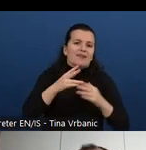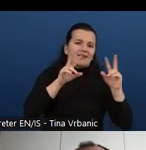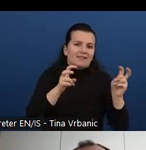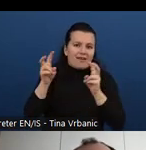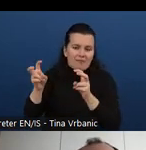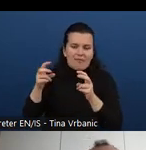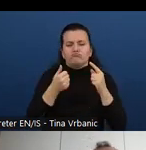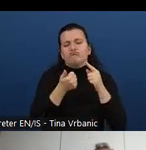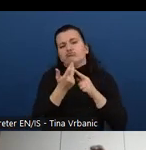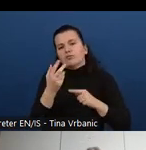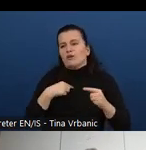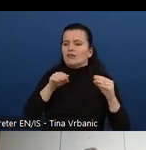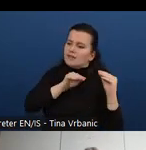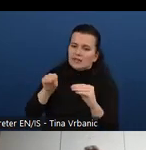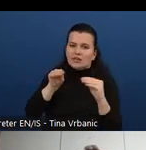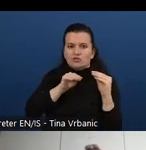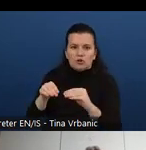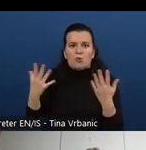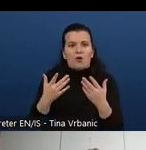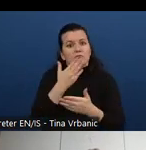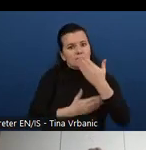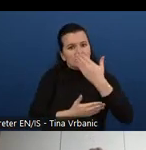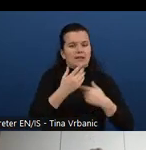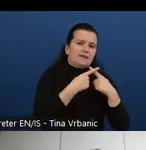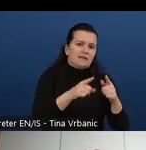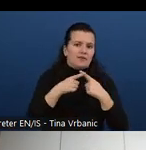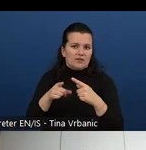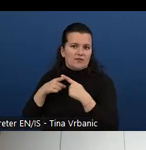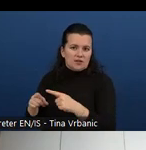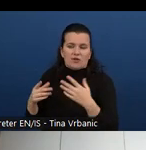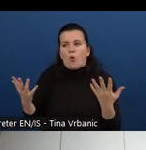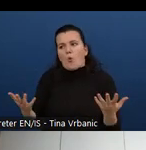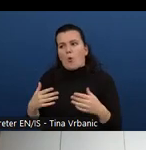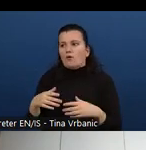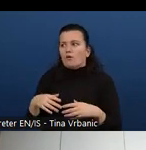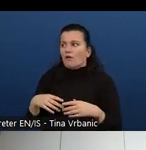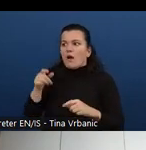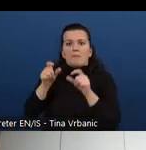that People with Disabilities want to share in their class or in the course or through